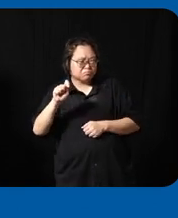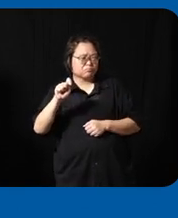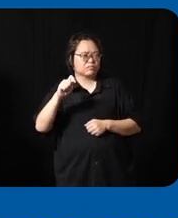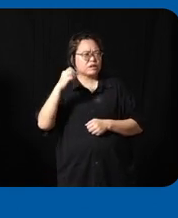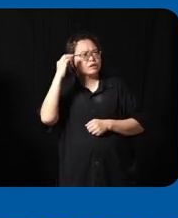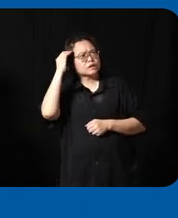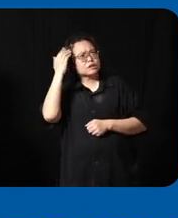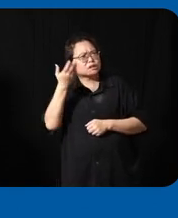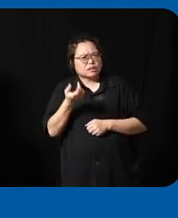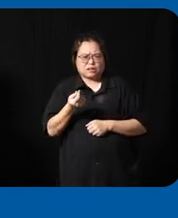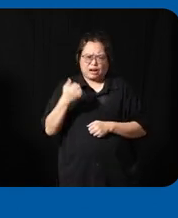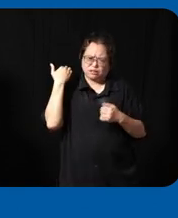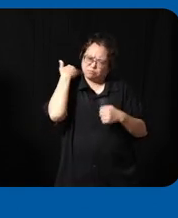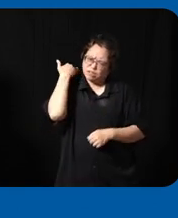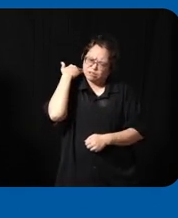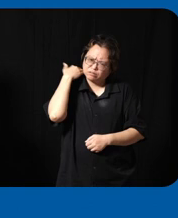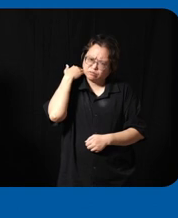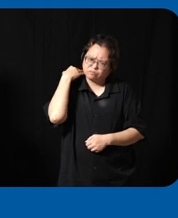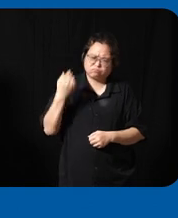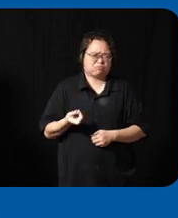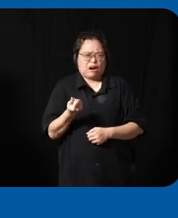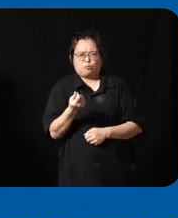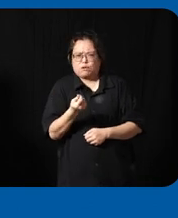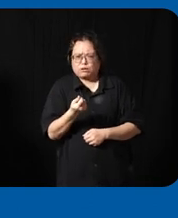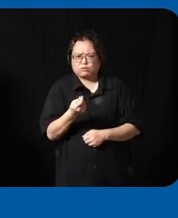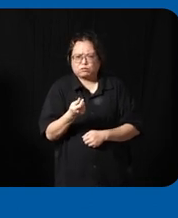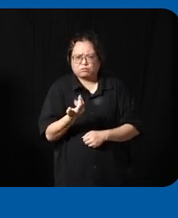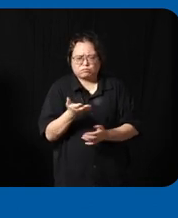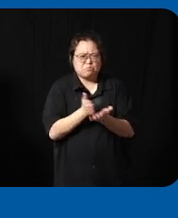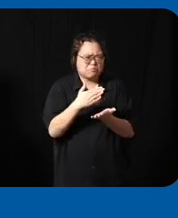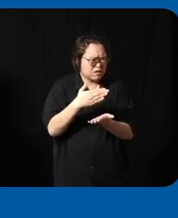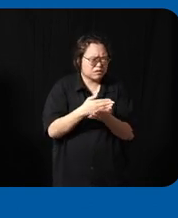what is the budget that actually available and actually do you want to go for the low Tech or